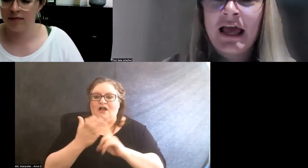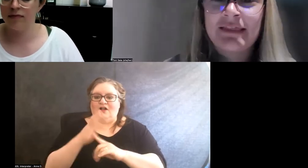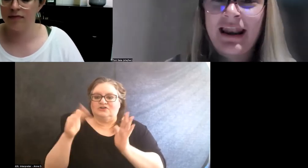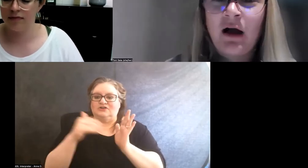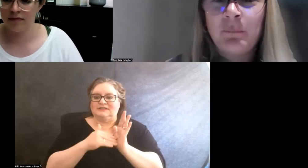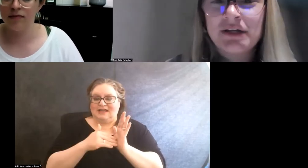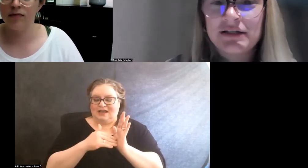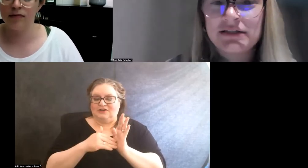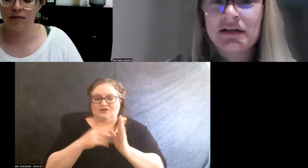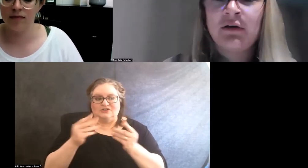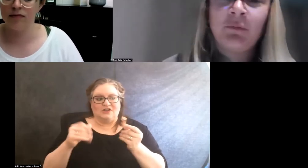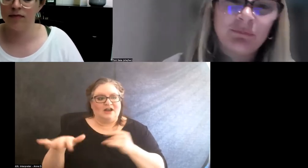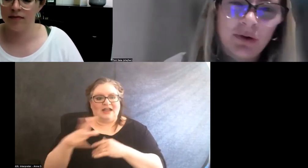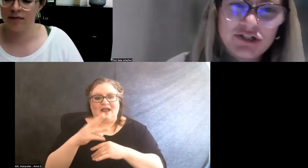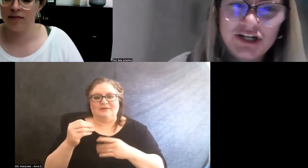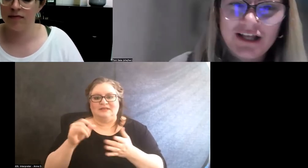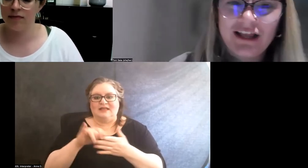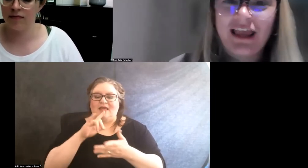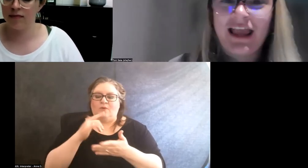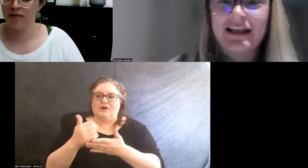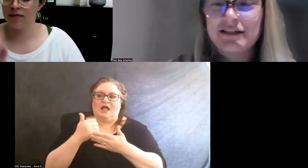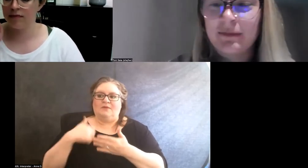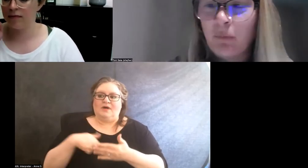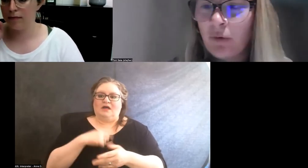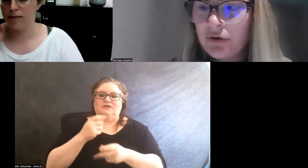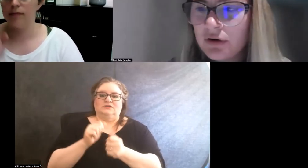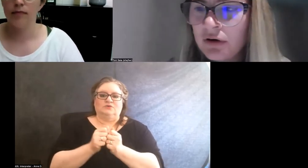And that helped us with budgeting and support.